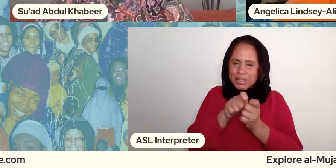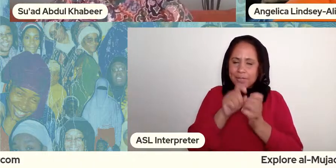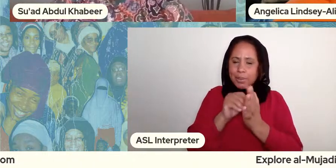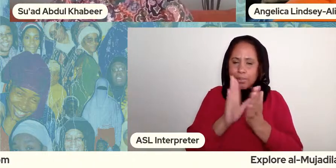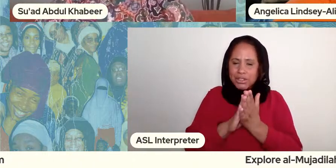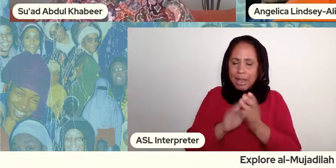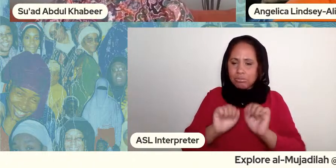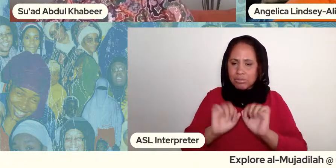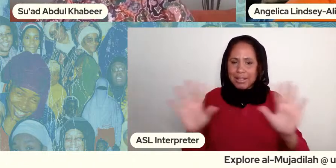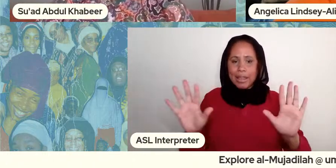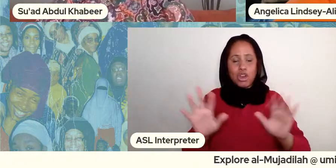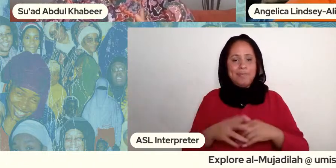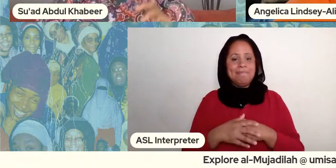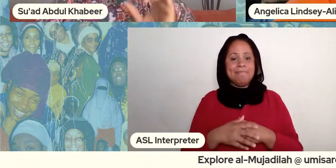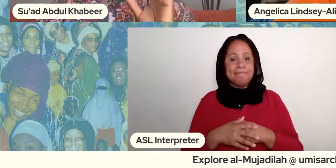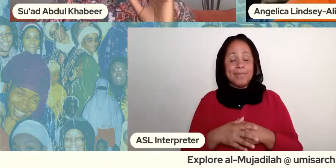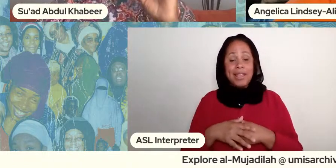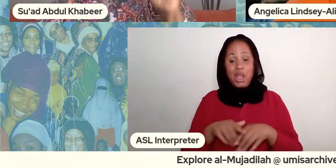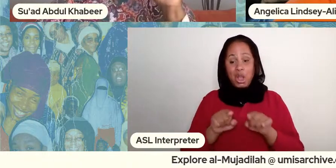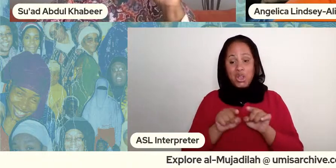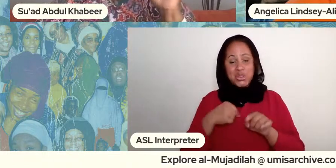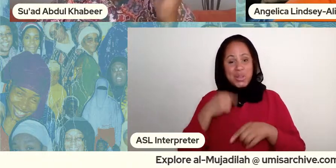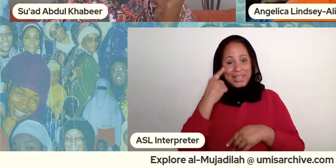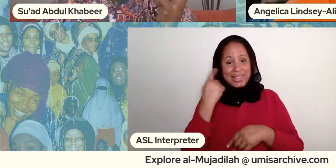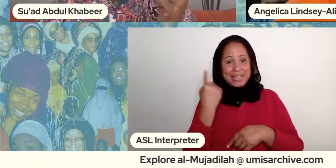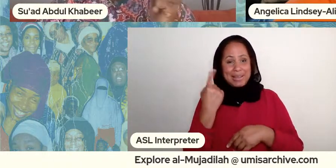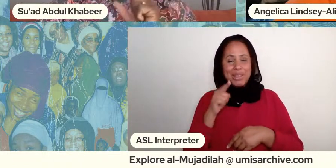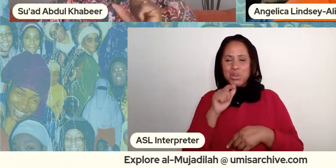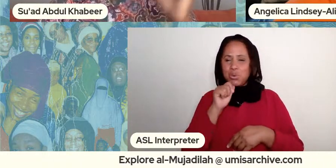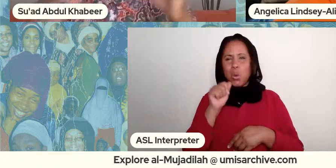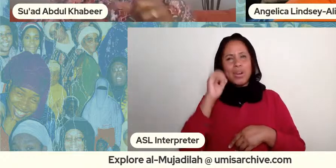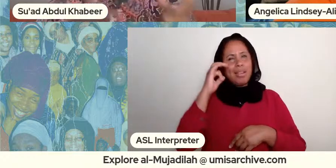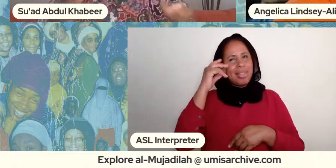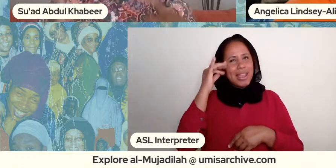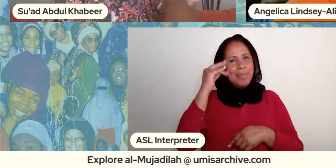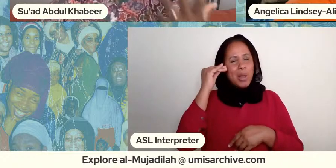right which also i think is something that you don't necessarily think about one again because of